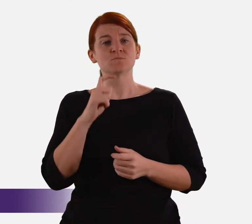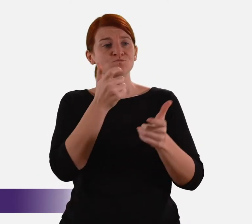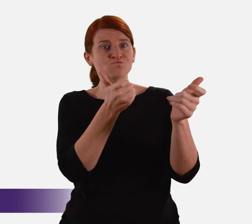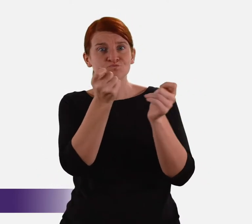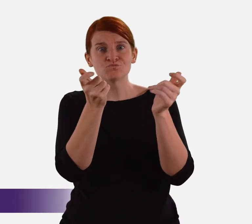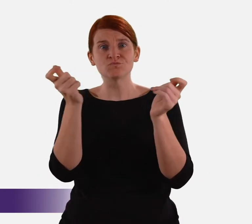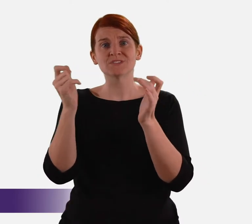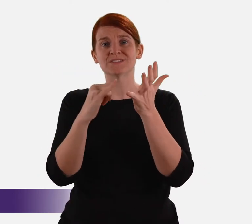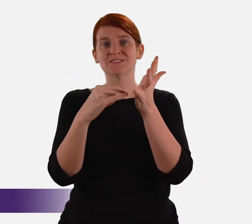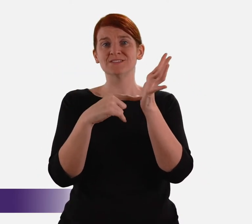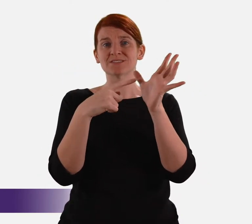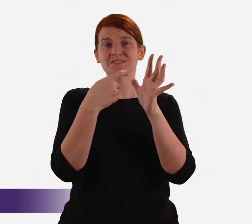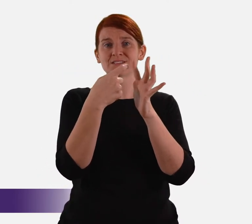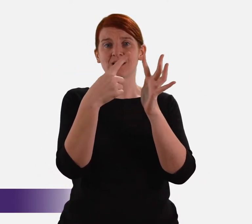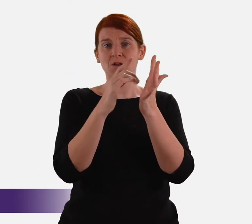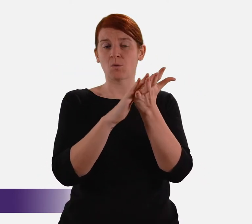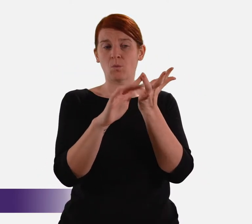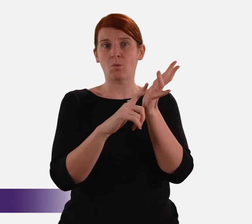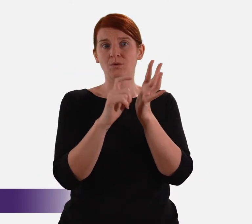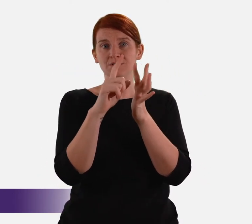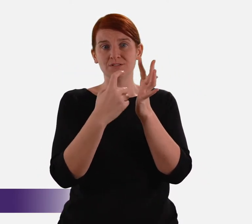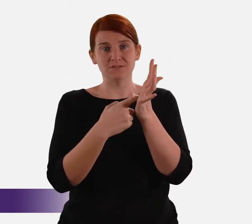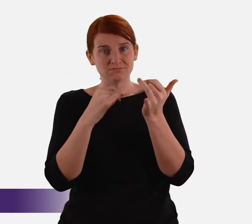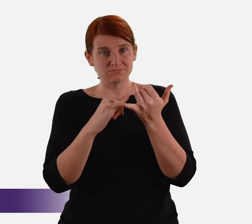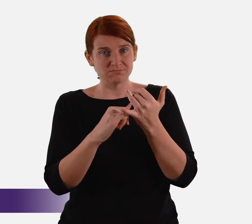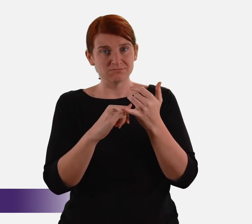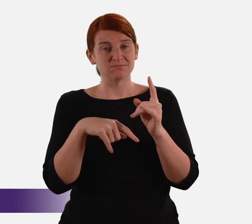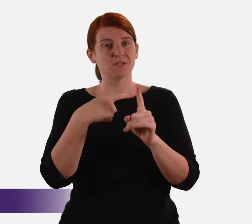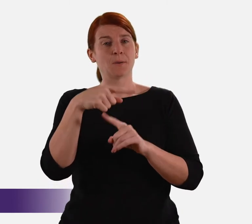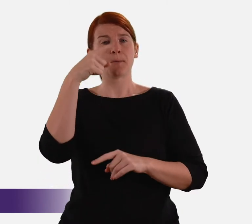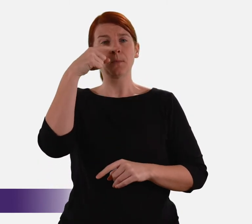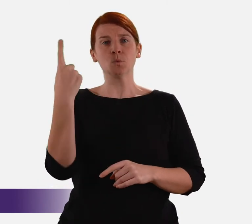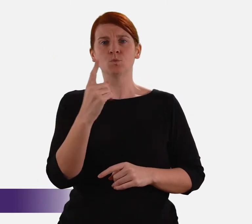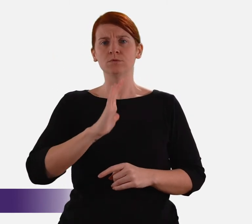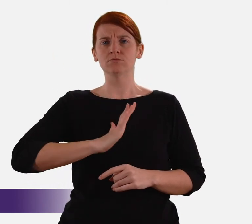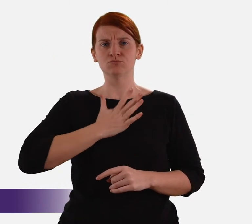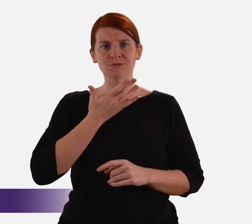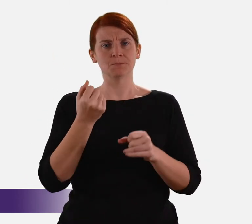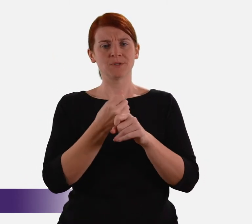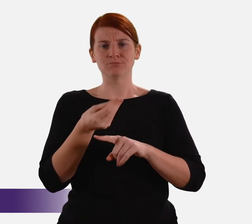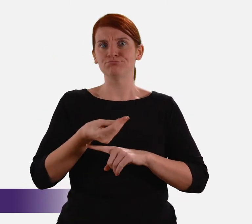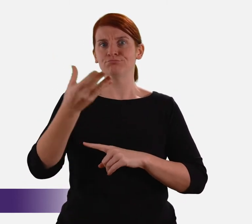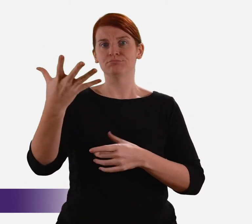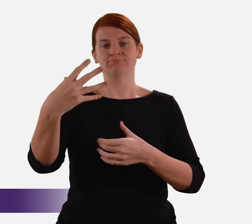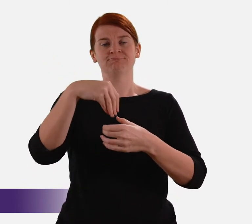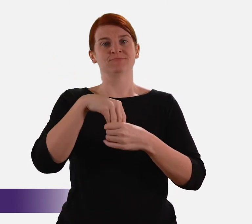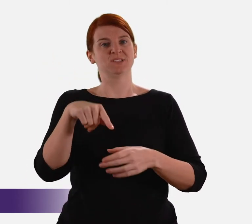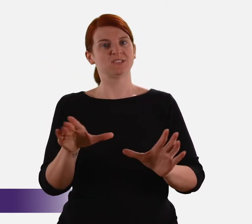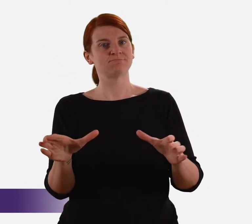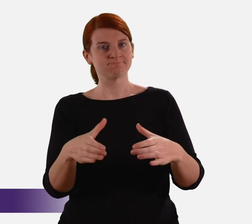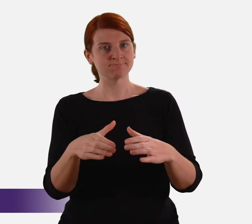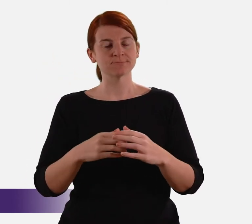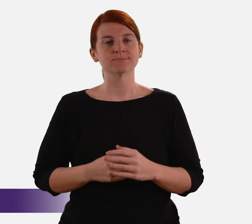Invitations will be extended to stakeholders and interested people to make submissions to the Commission.